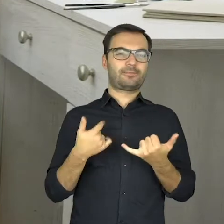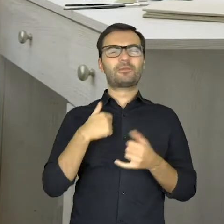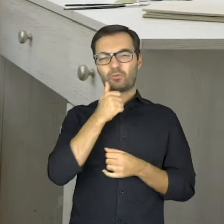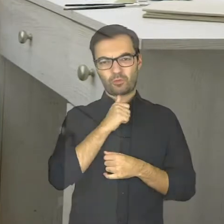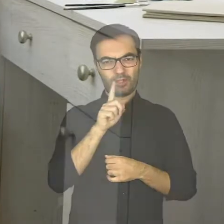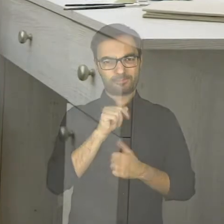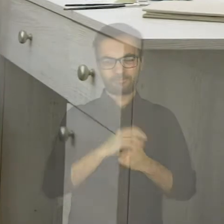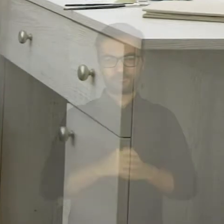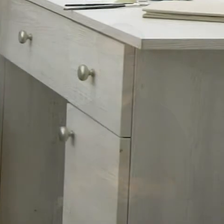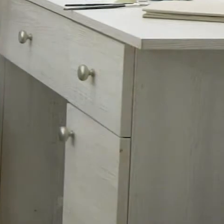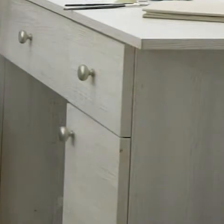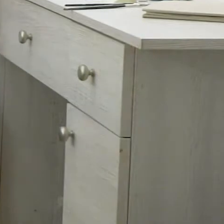I’ll try.